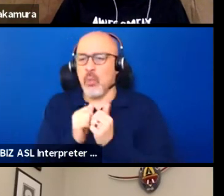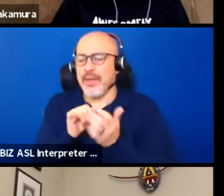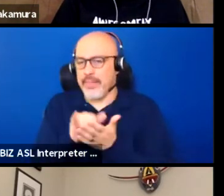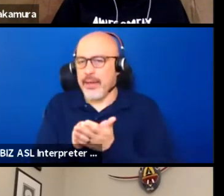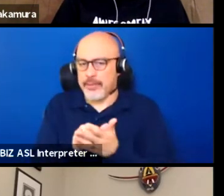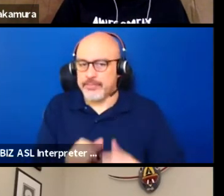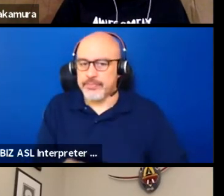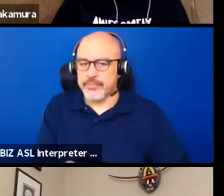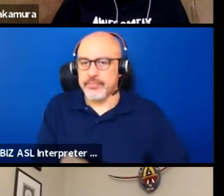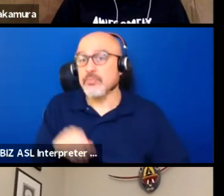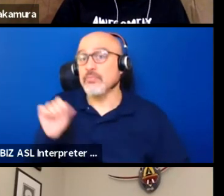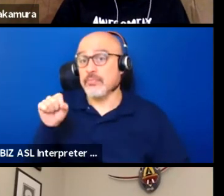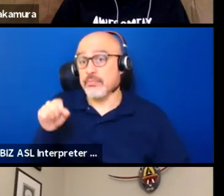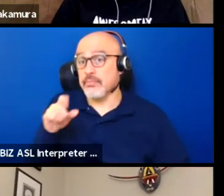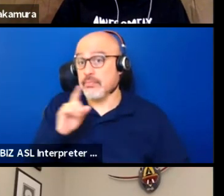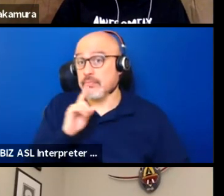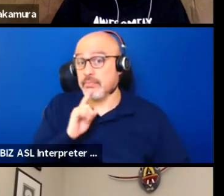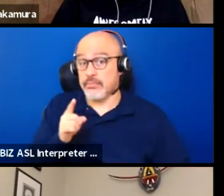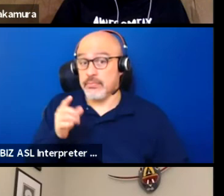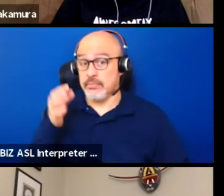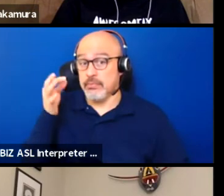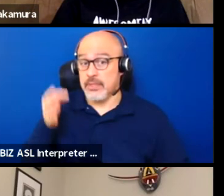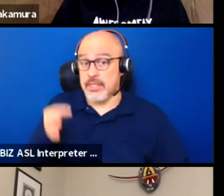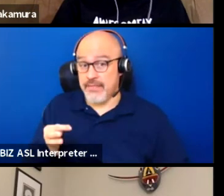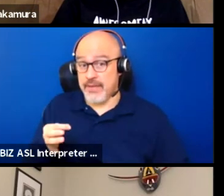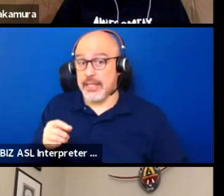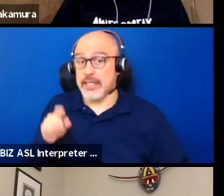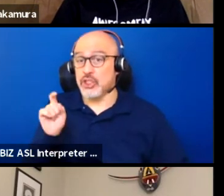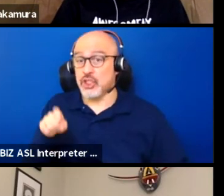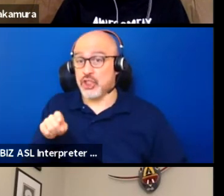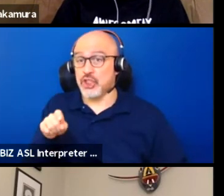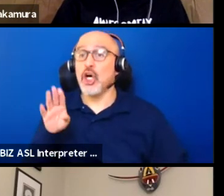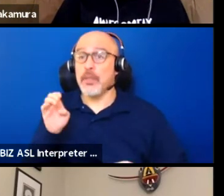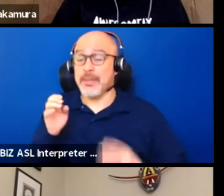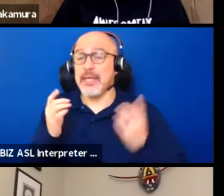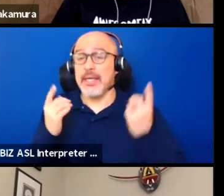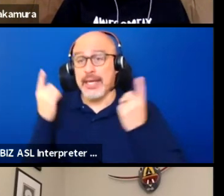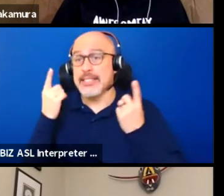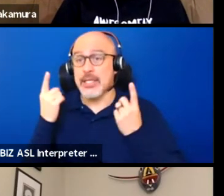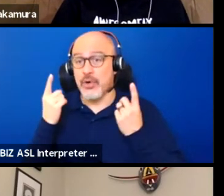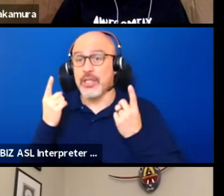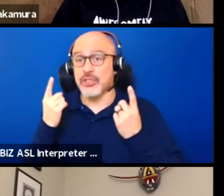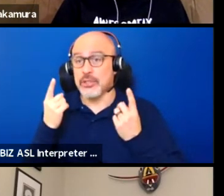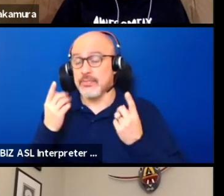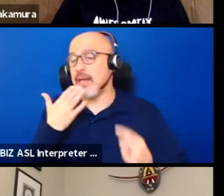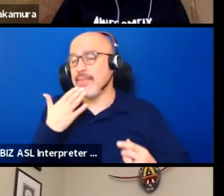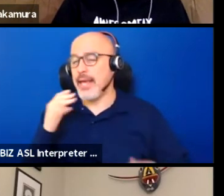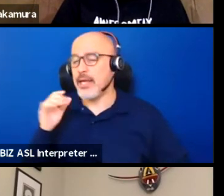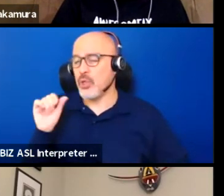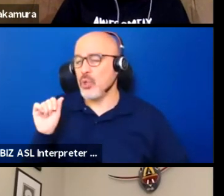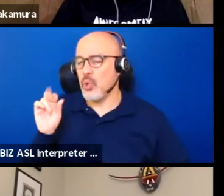So, yes, absolutely, I think that that should be a consideration, Arlene. Thank you for asking the question.